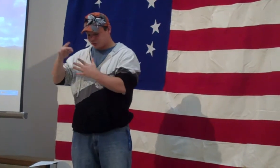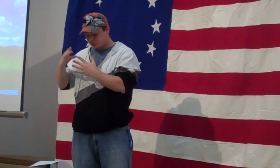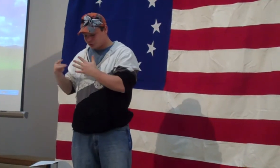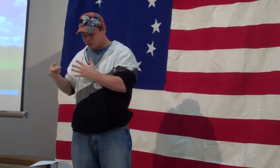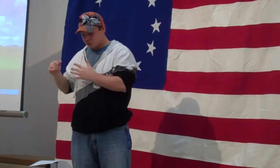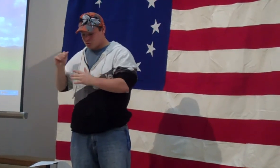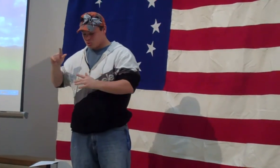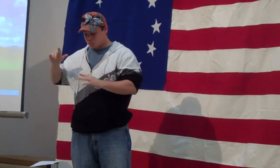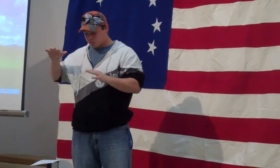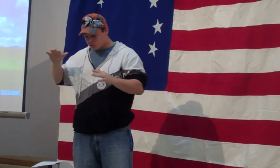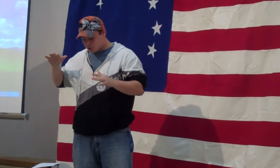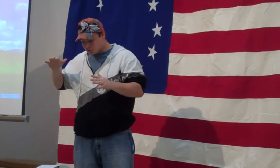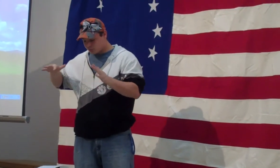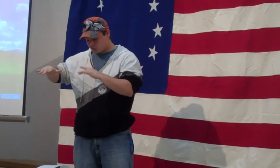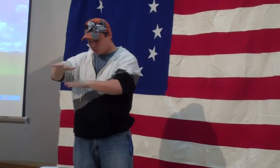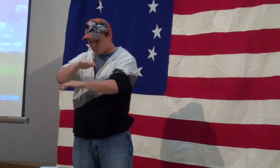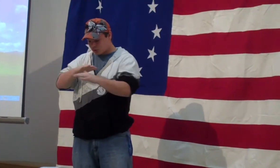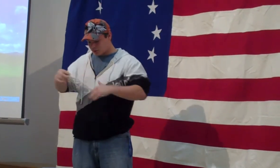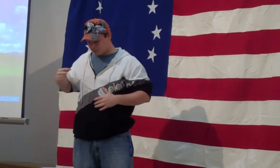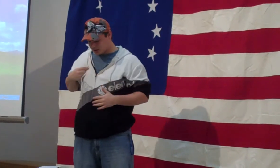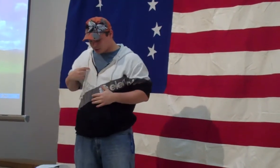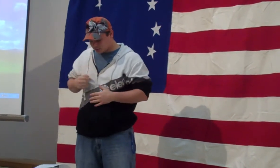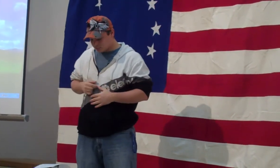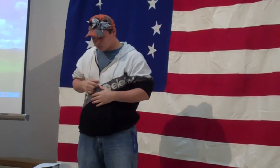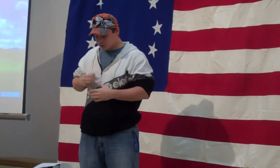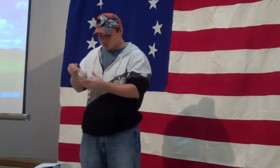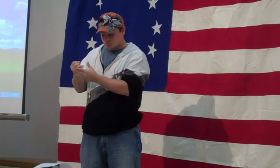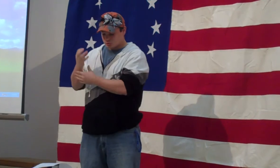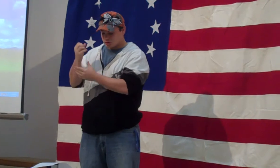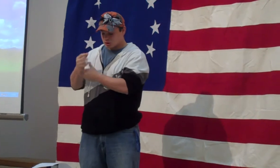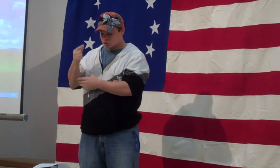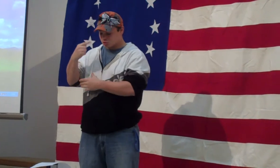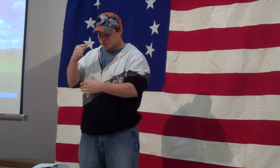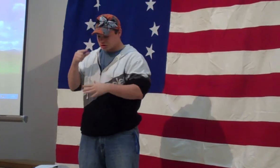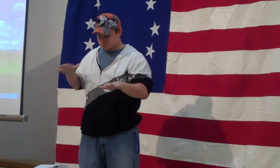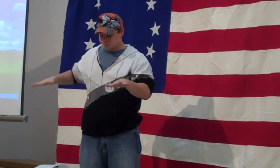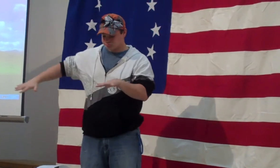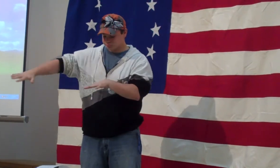Winter's snow, like sparkling feathers, float all around me.